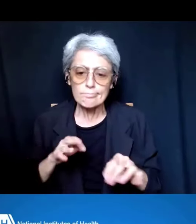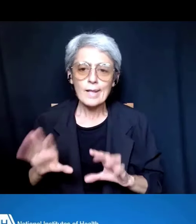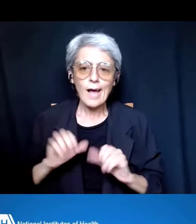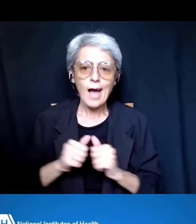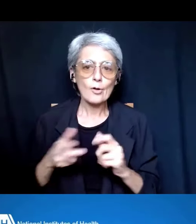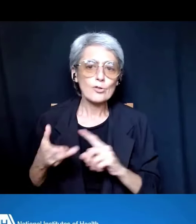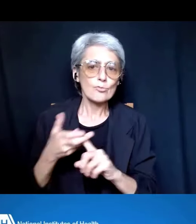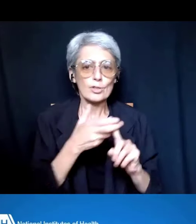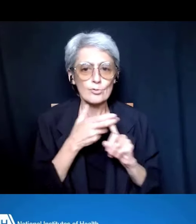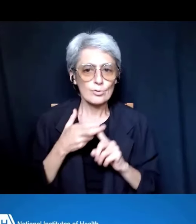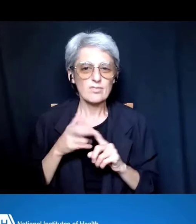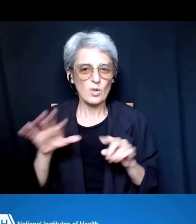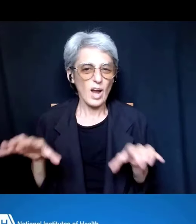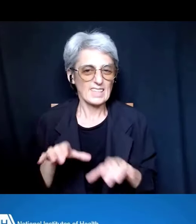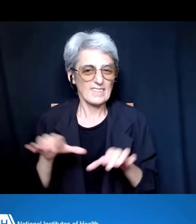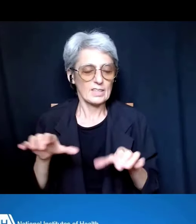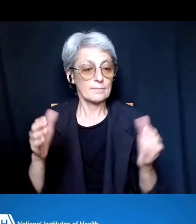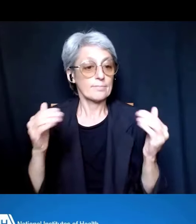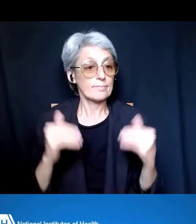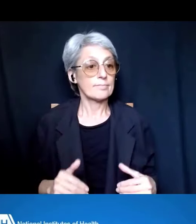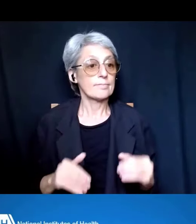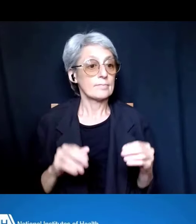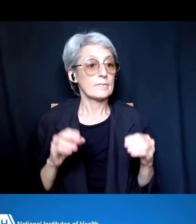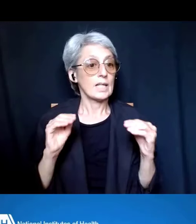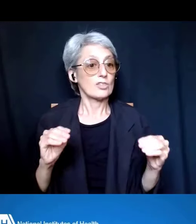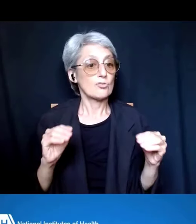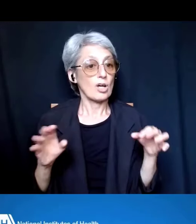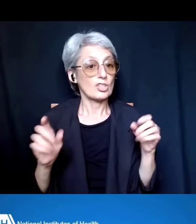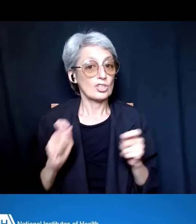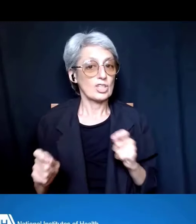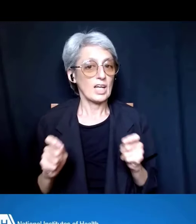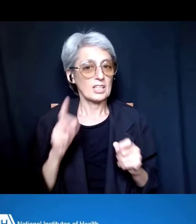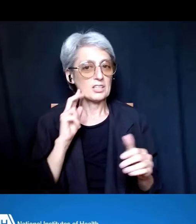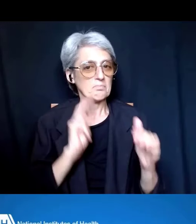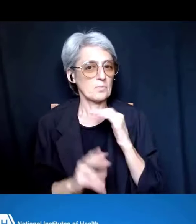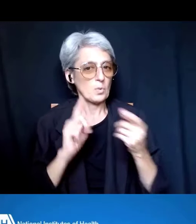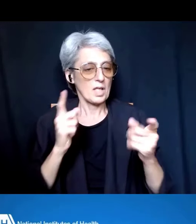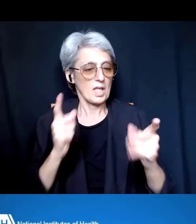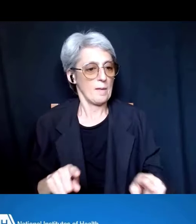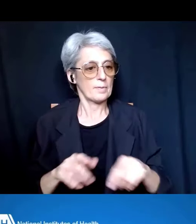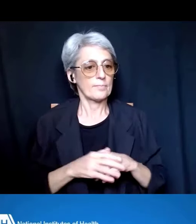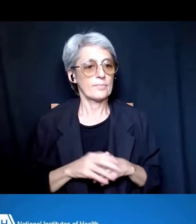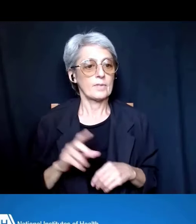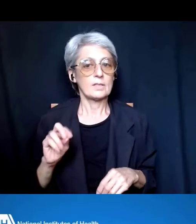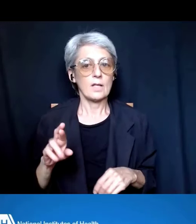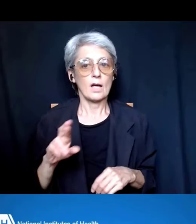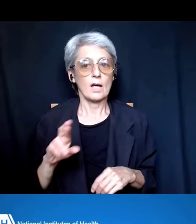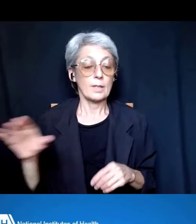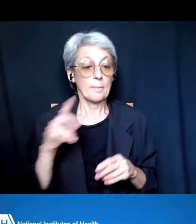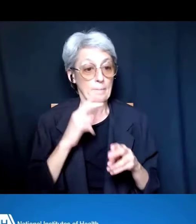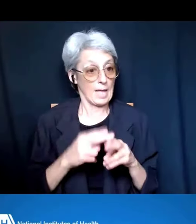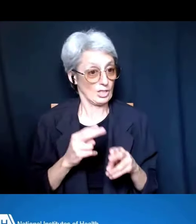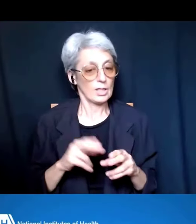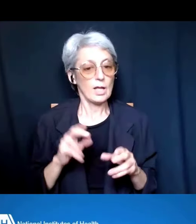Next, we'll talk about some of the instructional changes that we anticipate. One, as Dr. Boone mentioned, is on mentor training expectations.